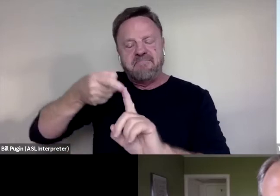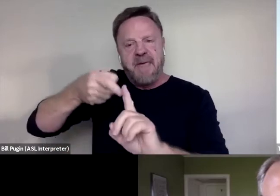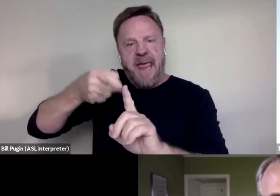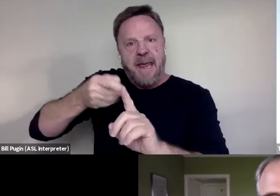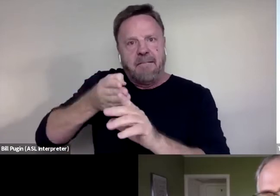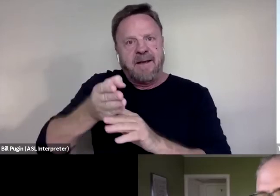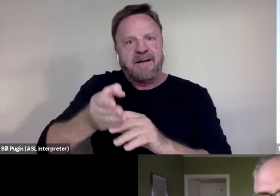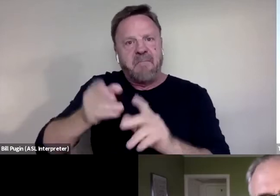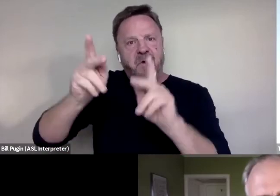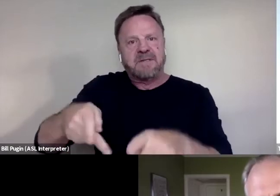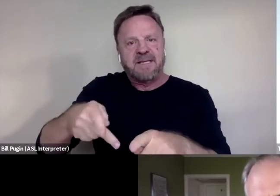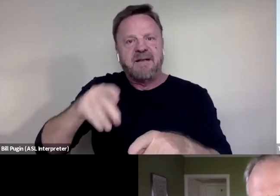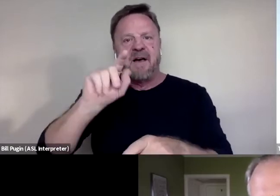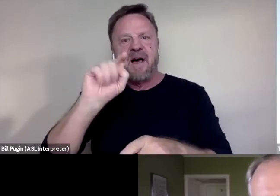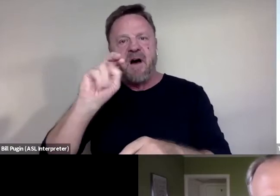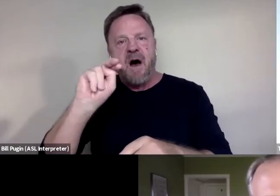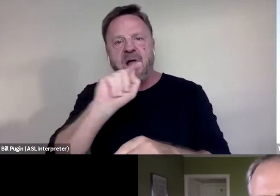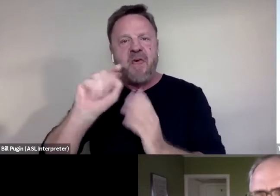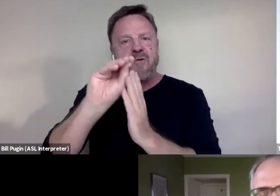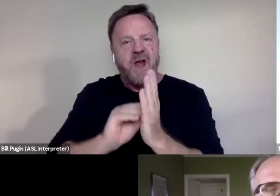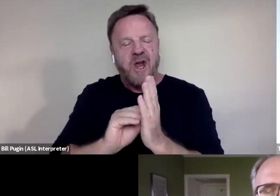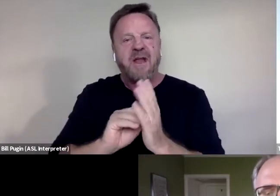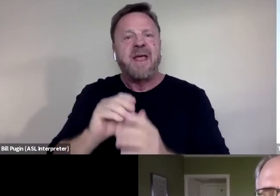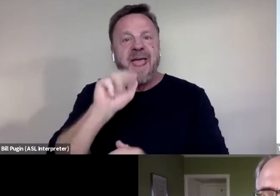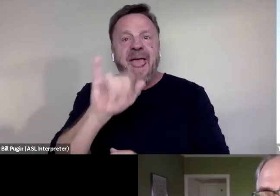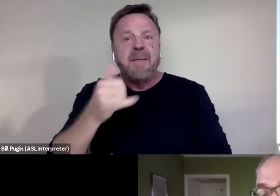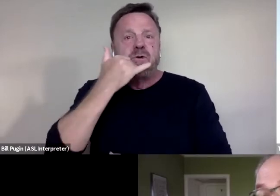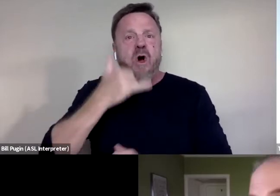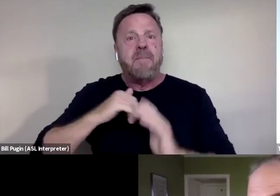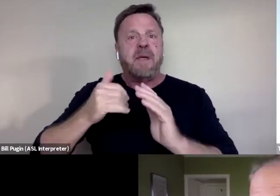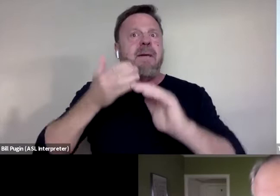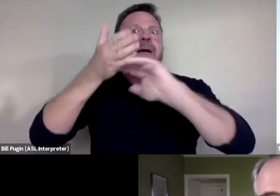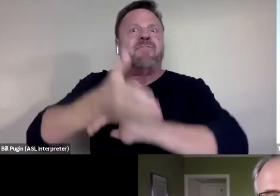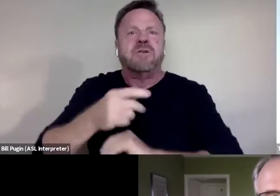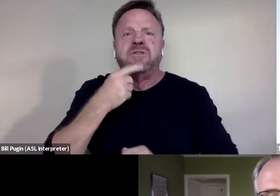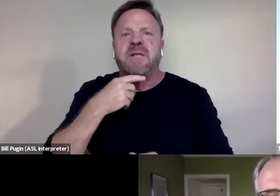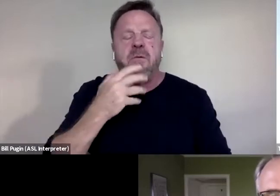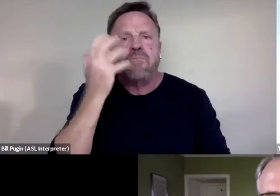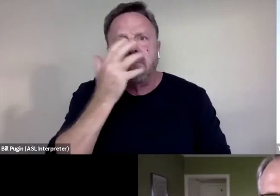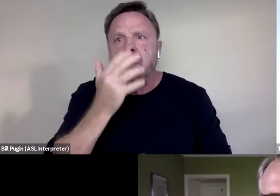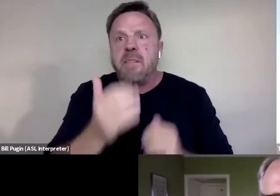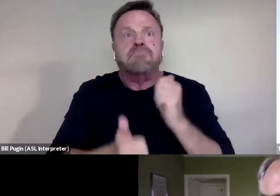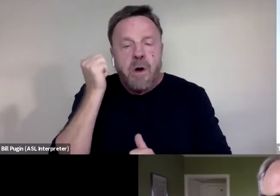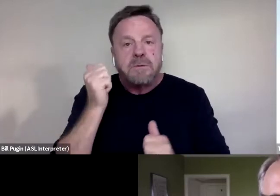I mean, I remember Amy calling me up afterwards and just said this was one of the most, if not, the most incredible interview she'd ever done.